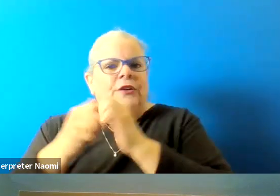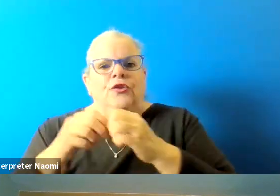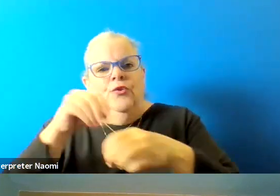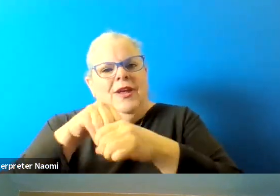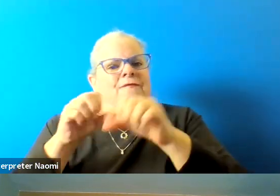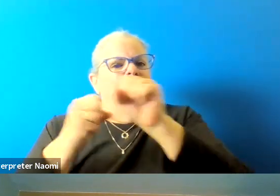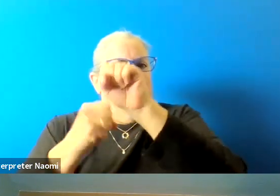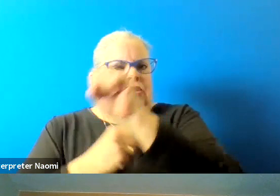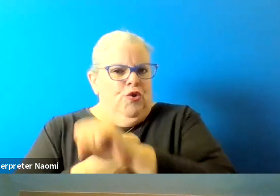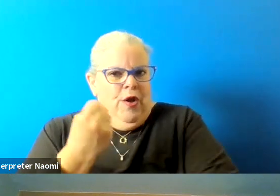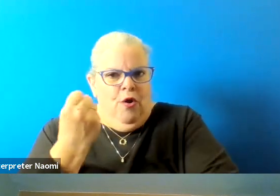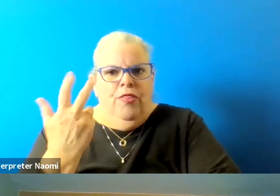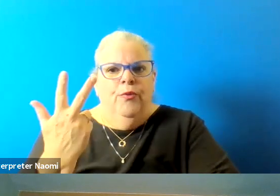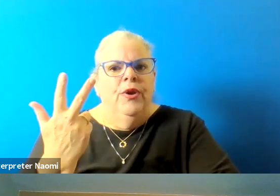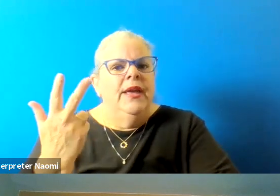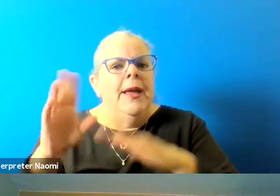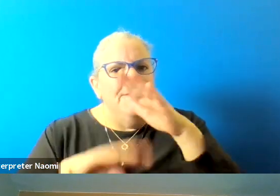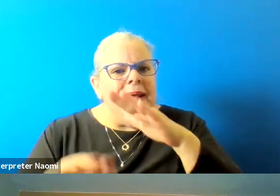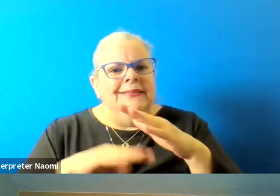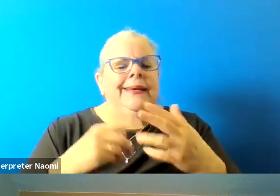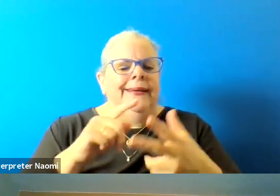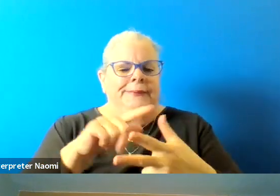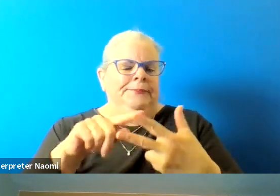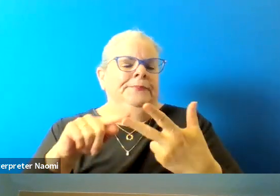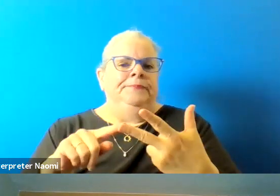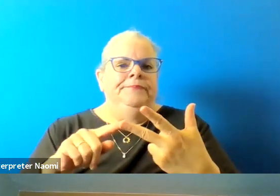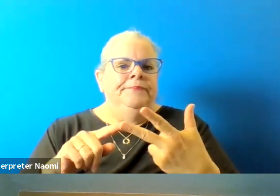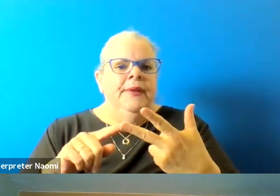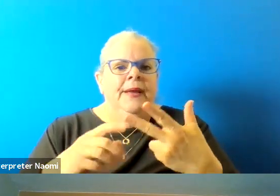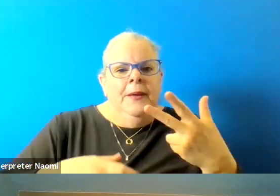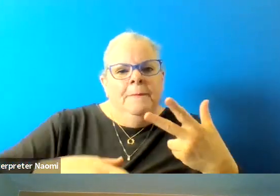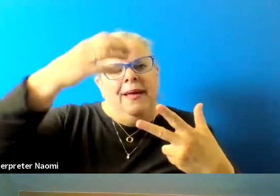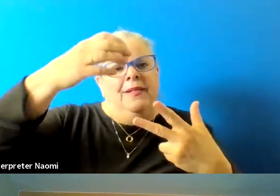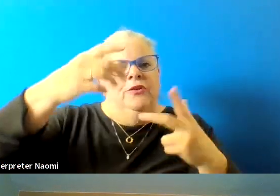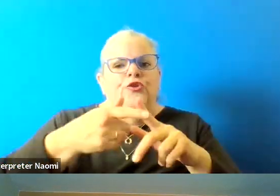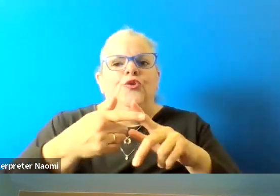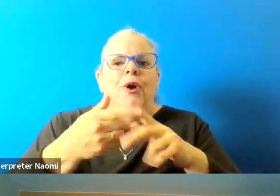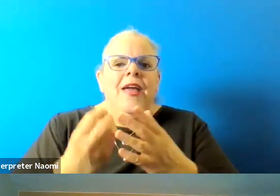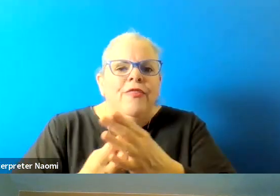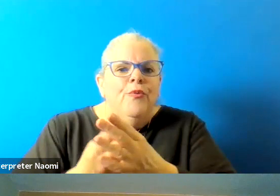There are three basic pillars to a thriving successful city.